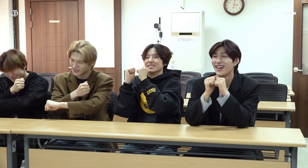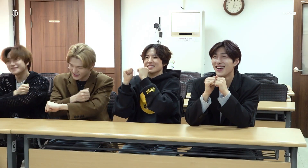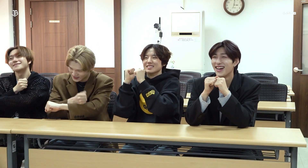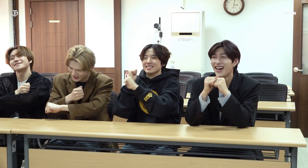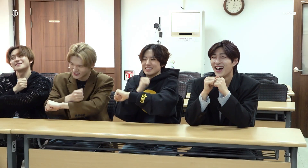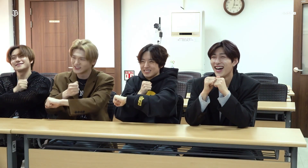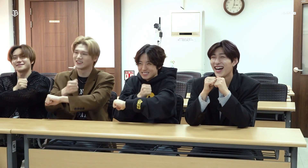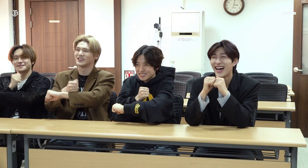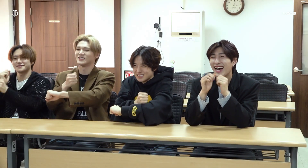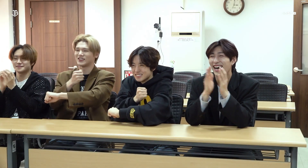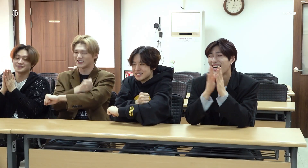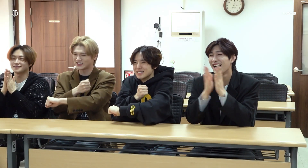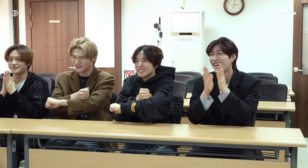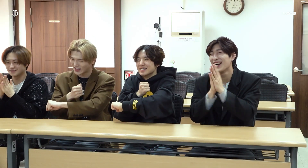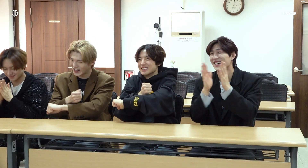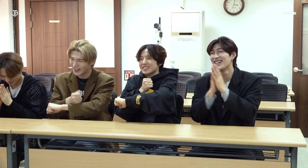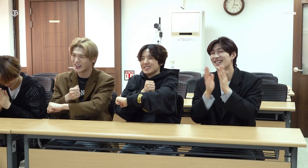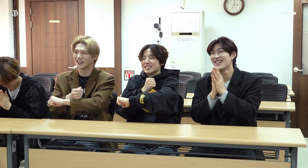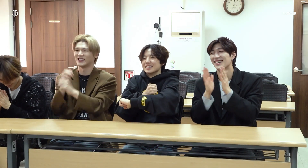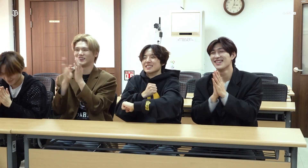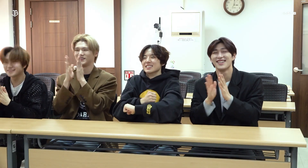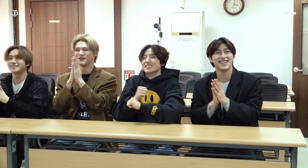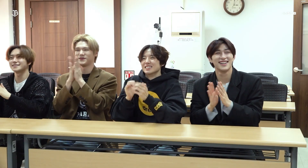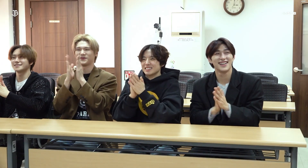Good job